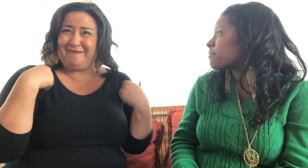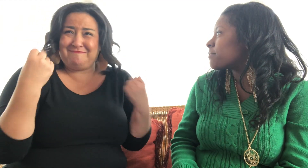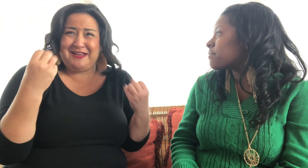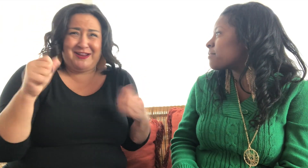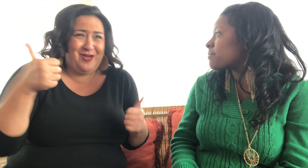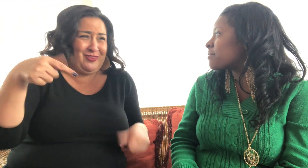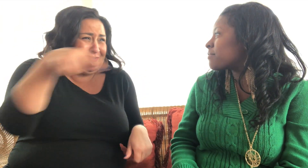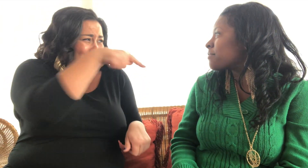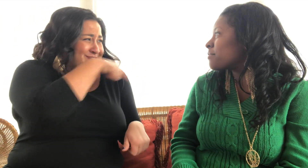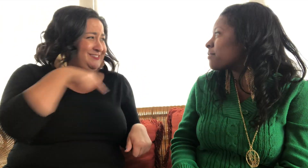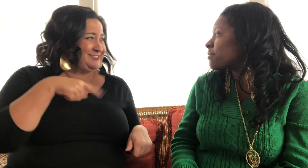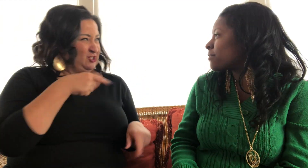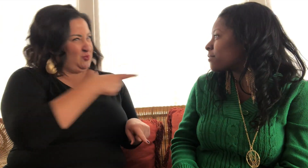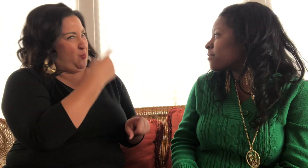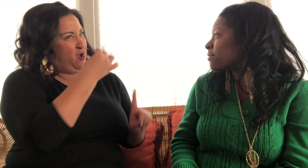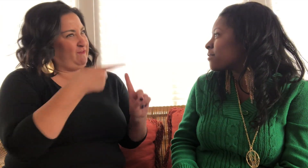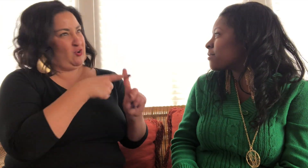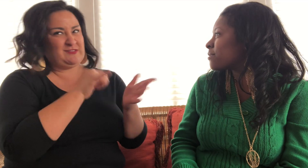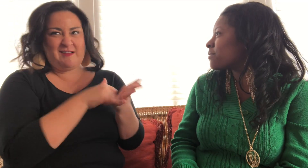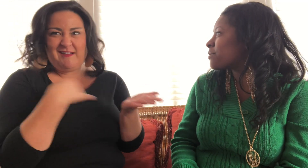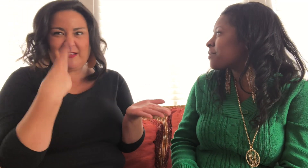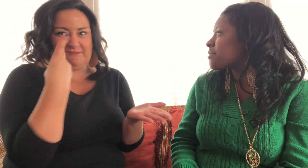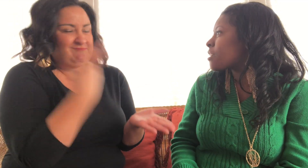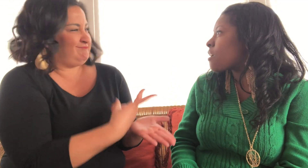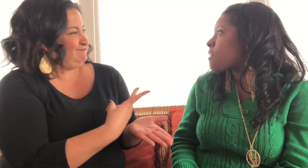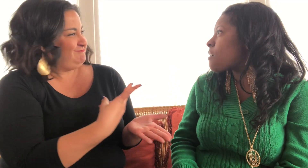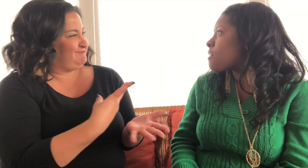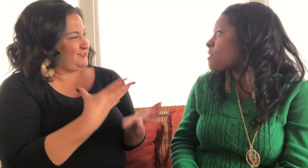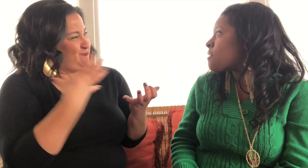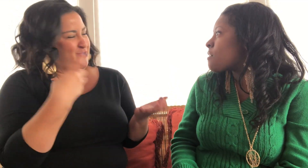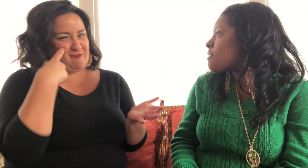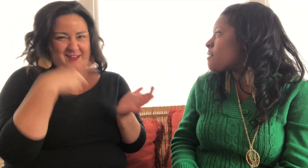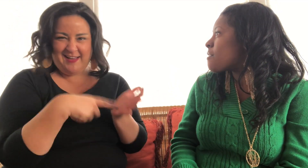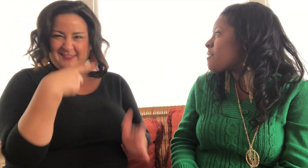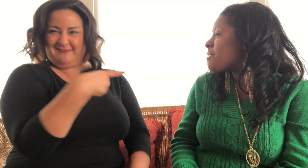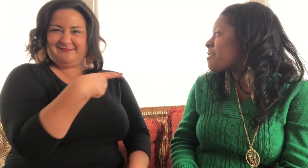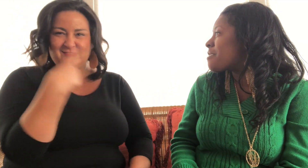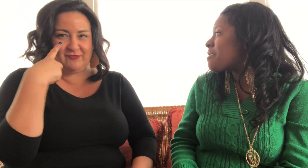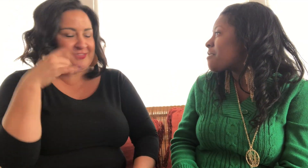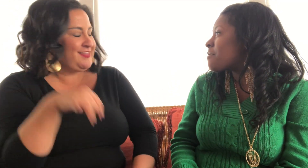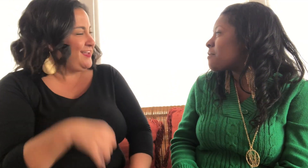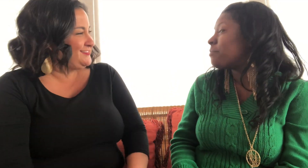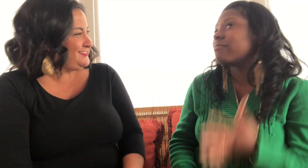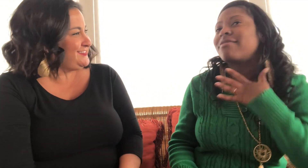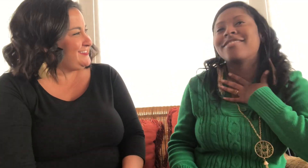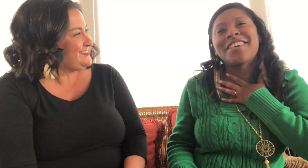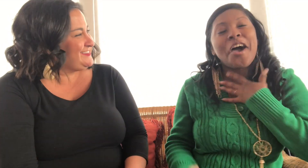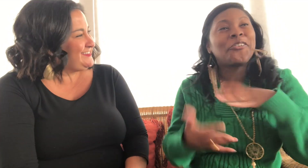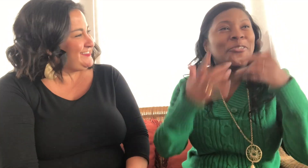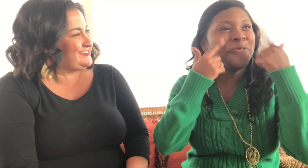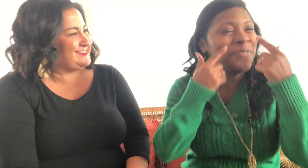I was like, "There are many others out there. You were the first one I saw. So I wanted to recognize her for that."